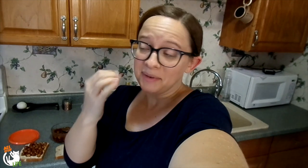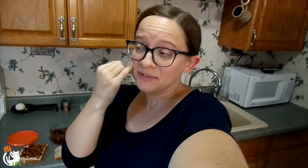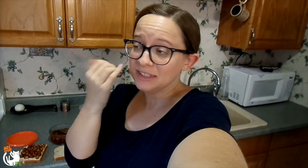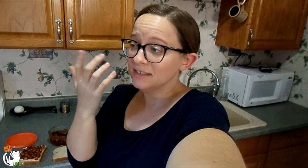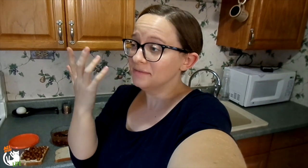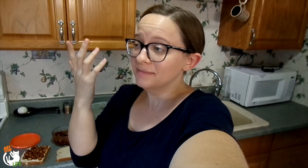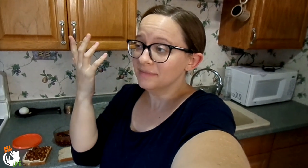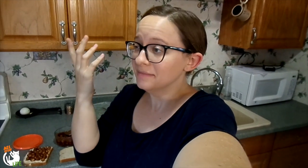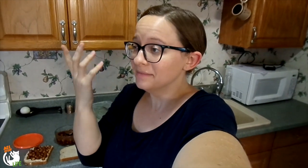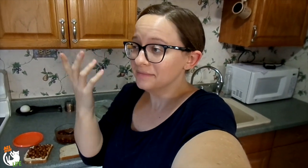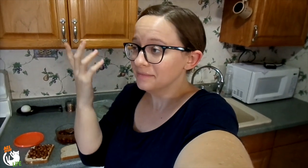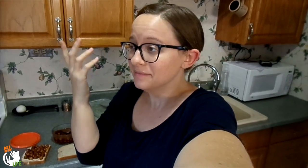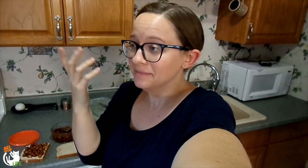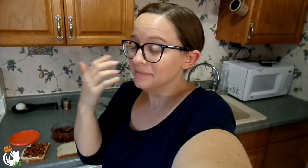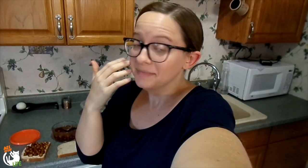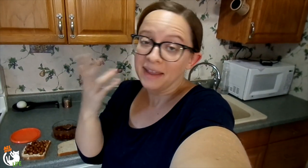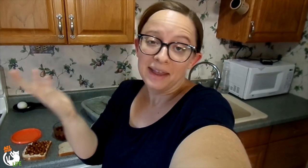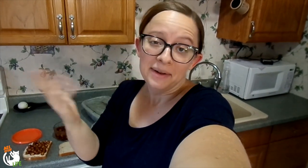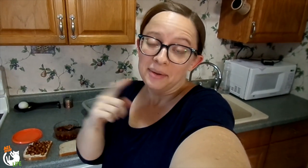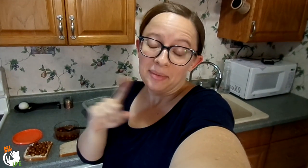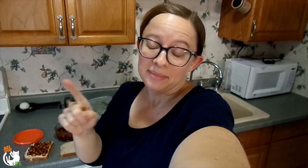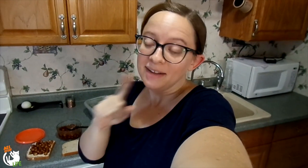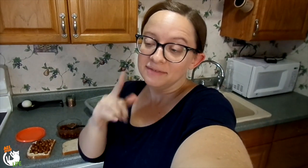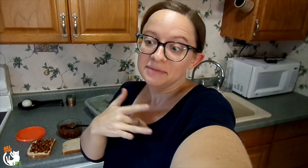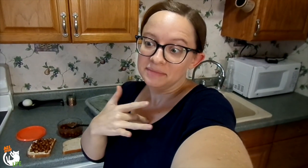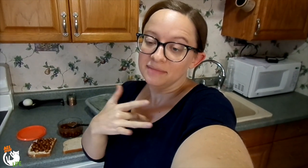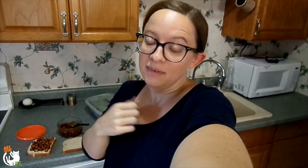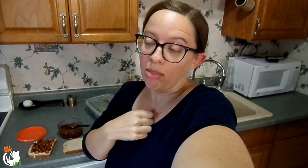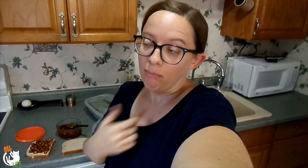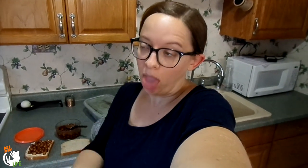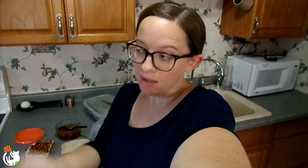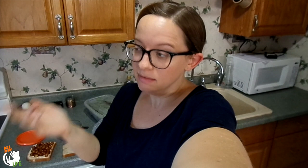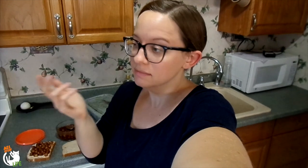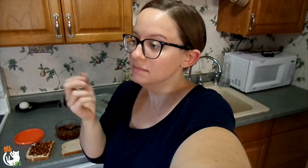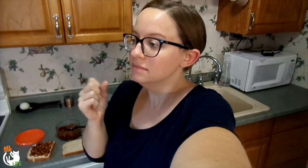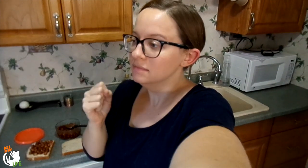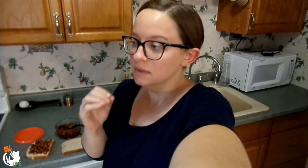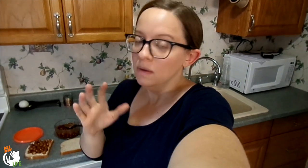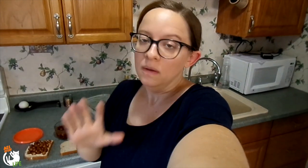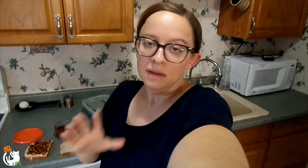I don't know if it was just... I don't know. But I feel really worn out.